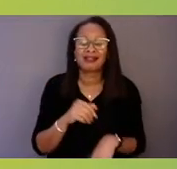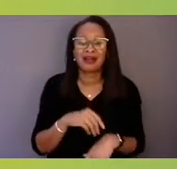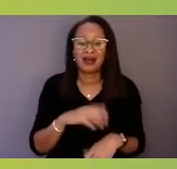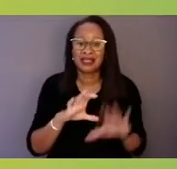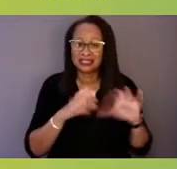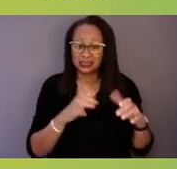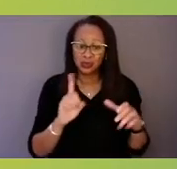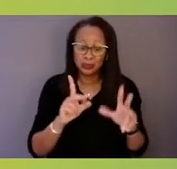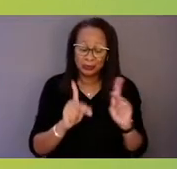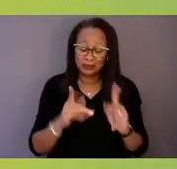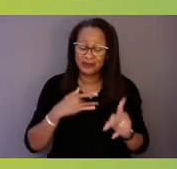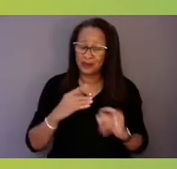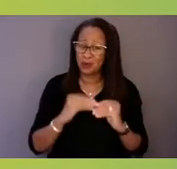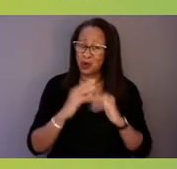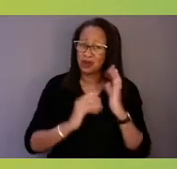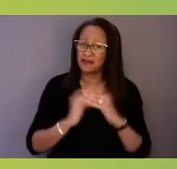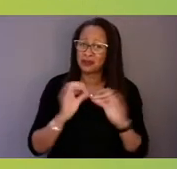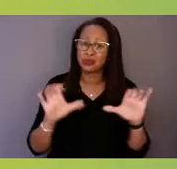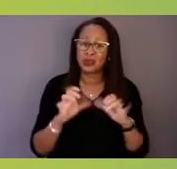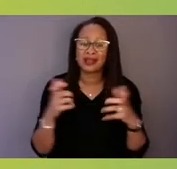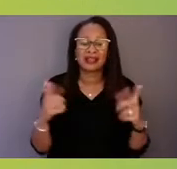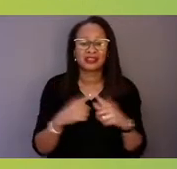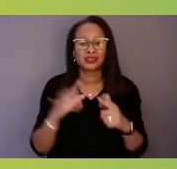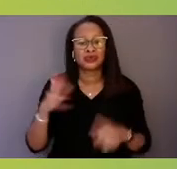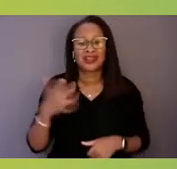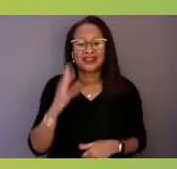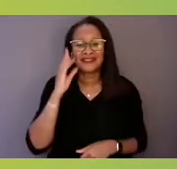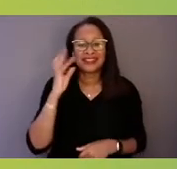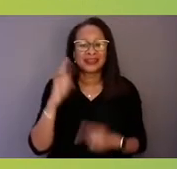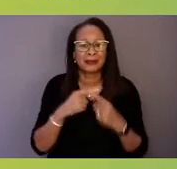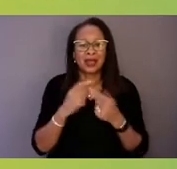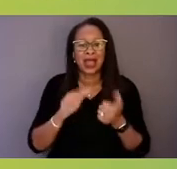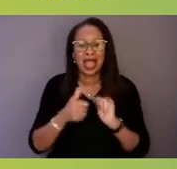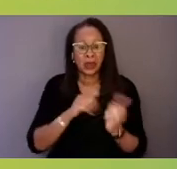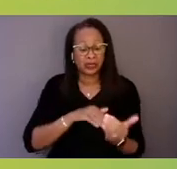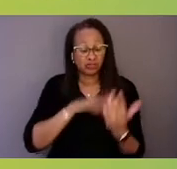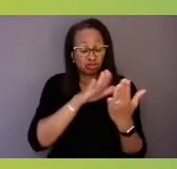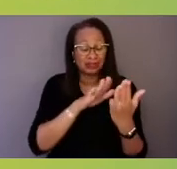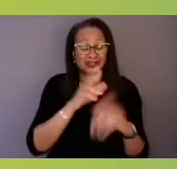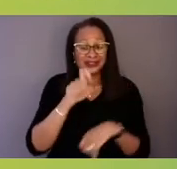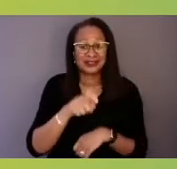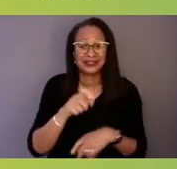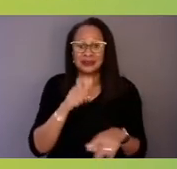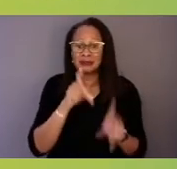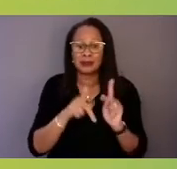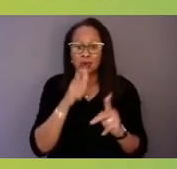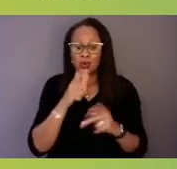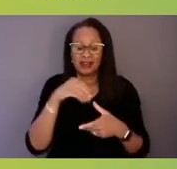We're doing a lot to kind of think about how we can address the needs of those who've been justice involved in particular,